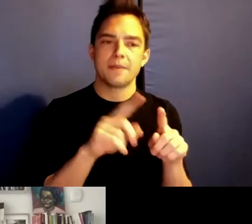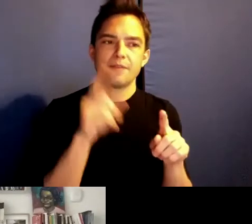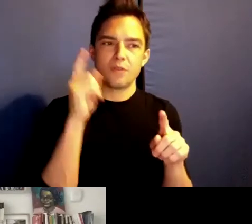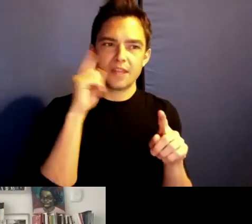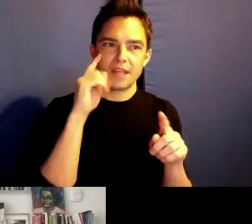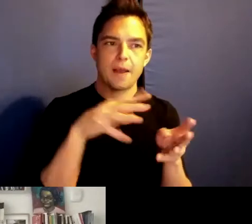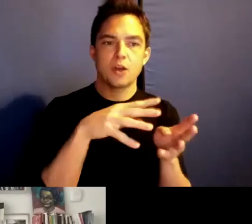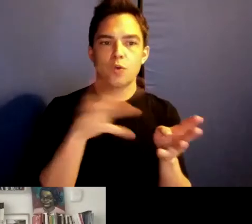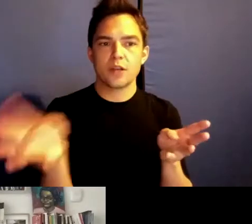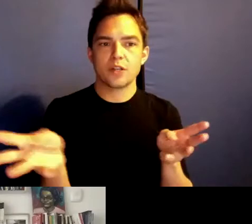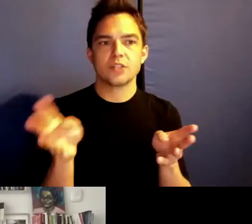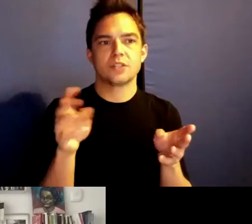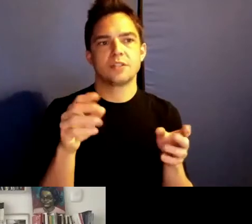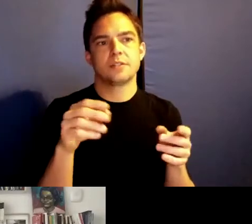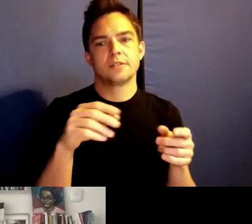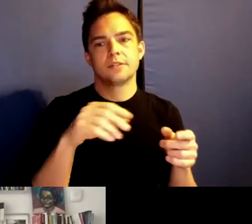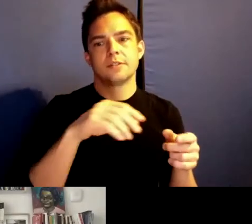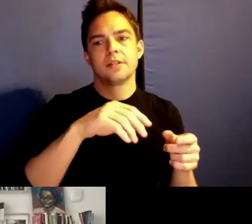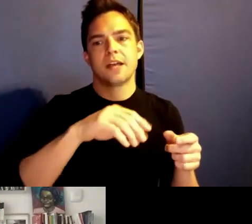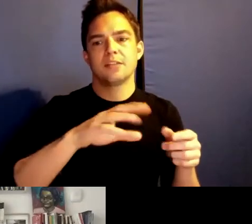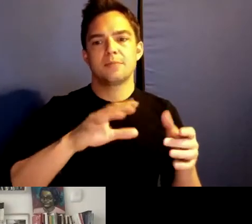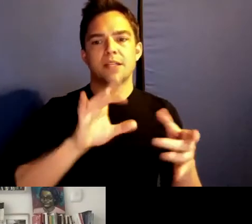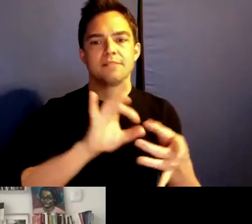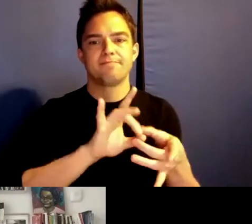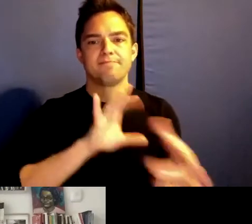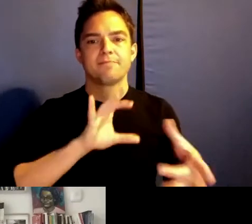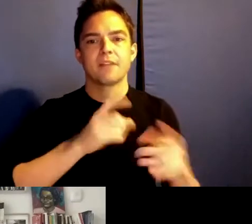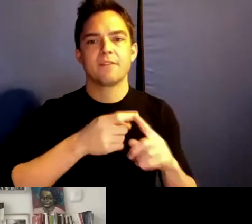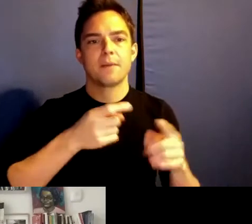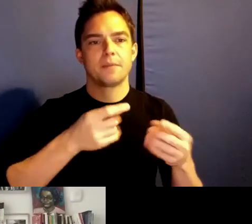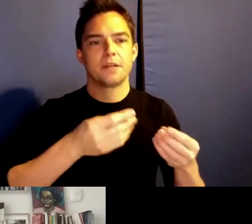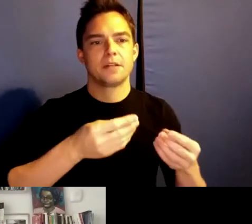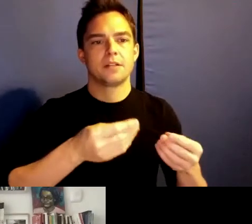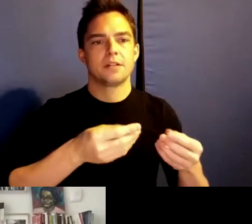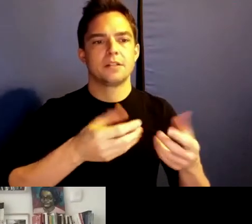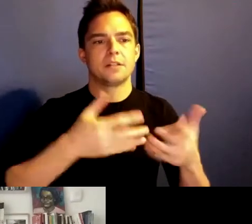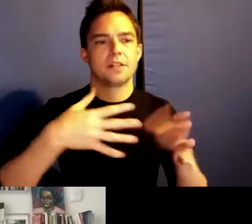with land. I know my question and framework is getting